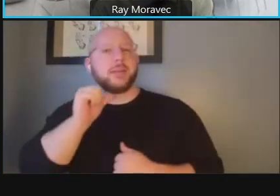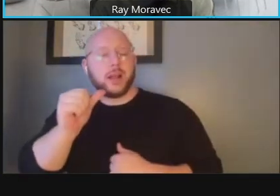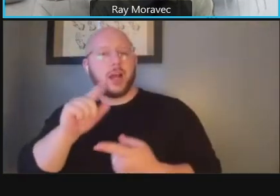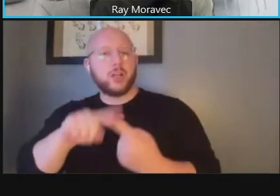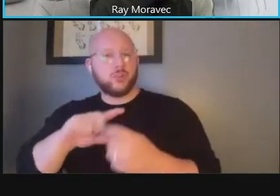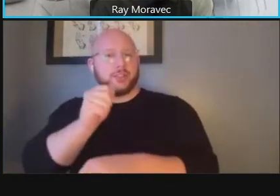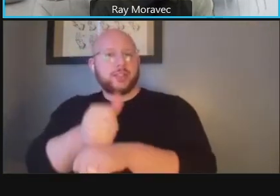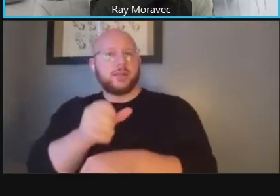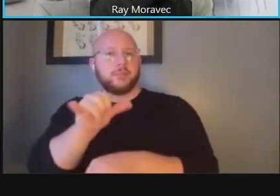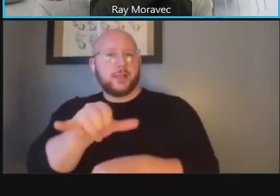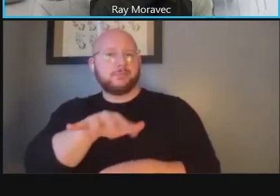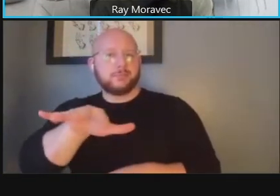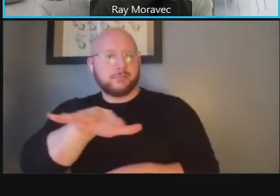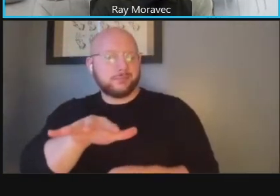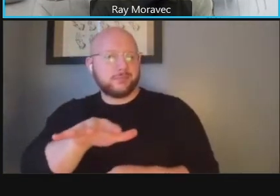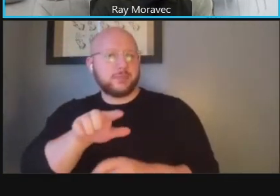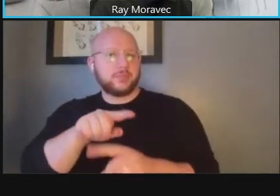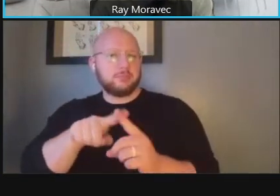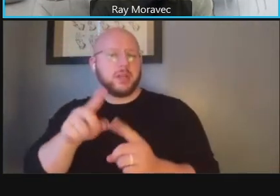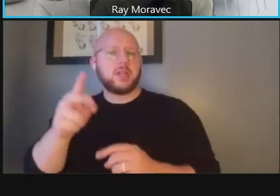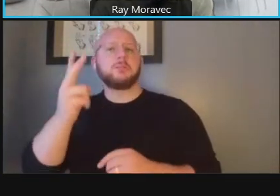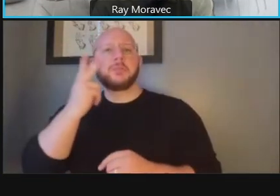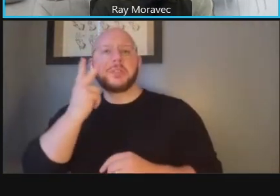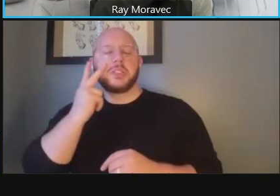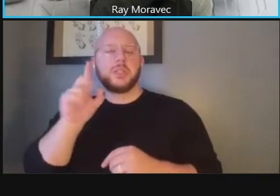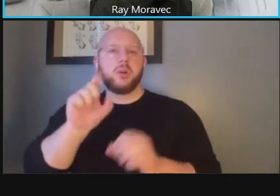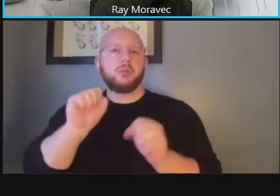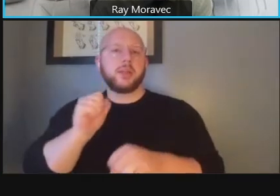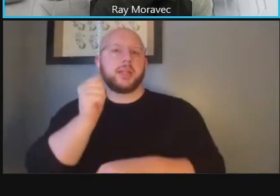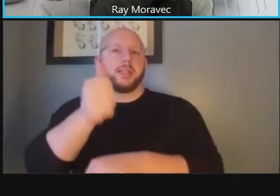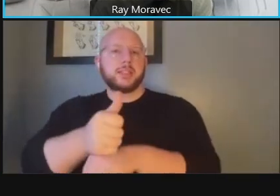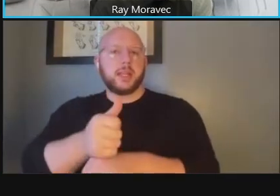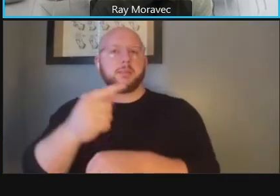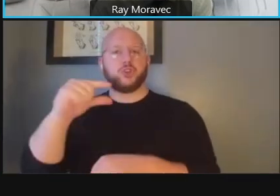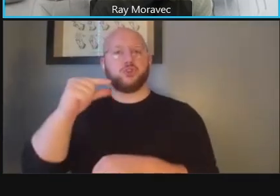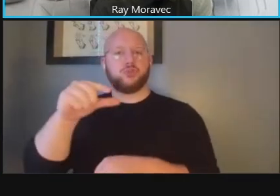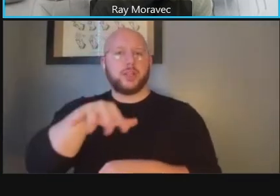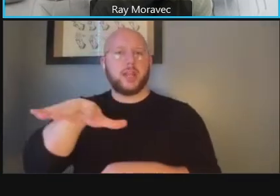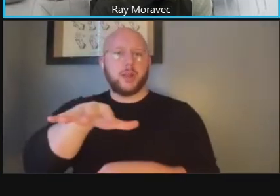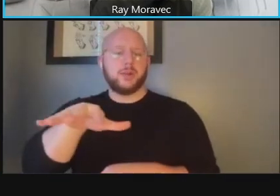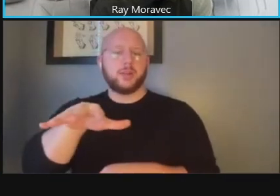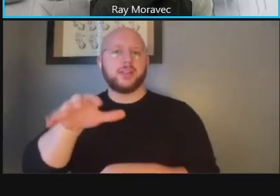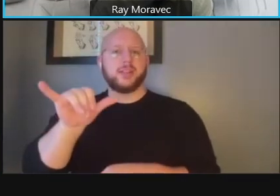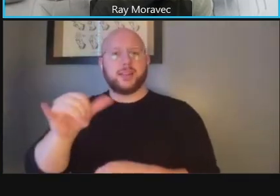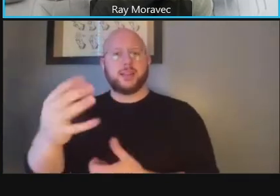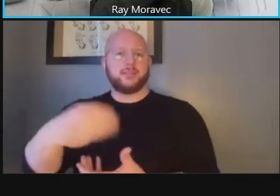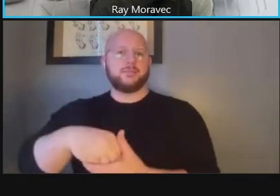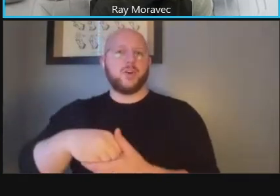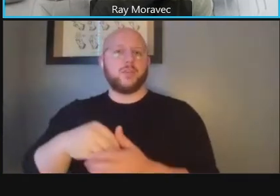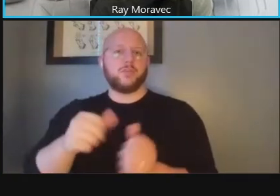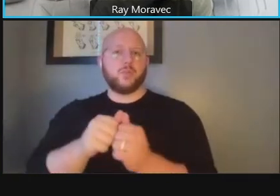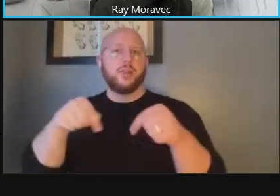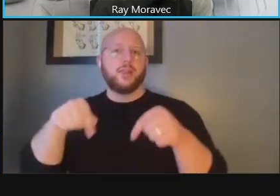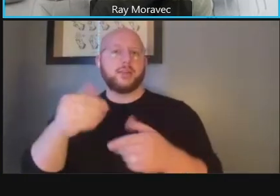look at opportunities for green space and other things as part of this effort go to the next slide